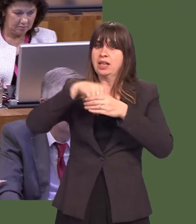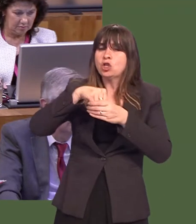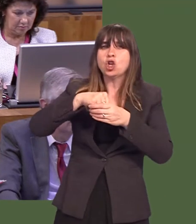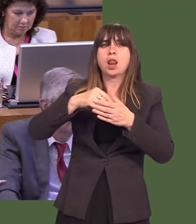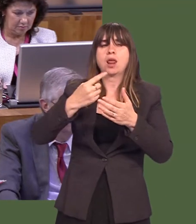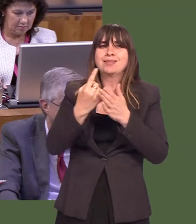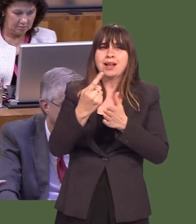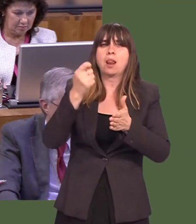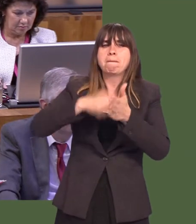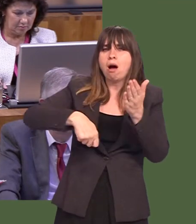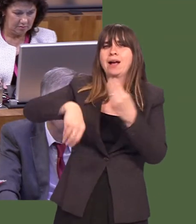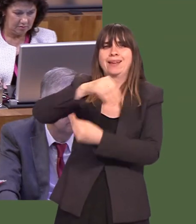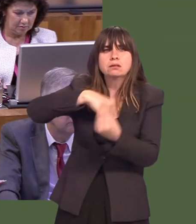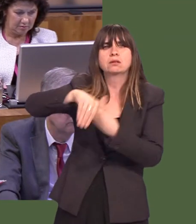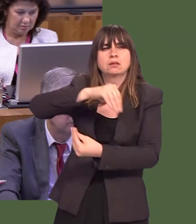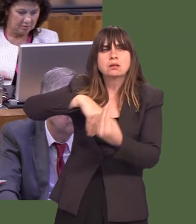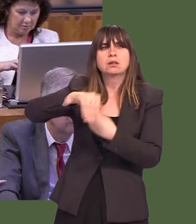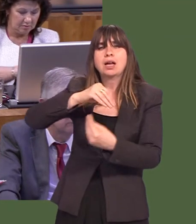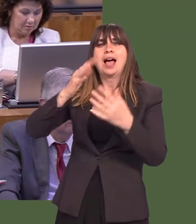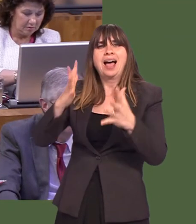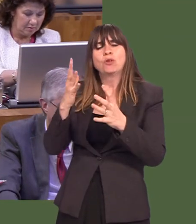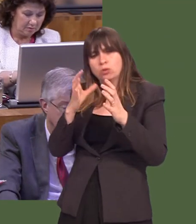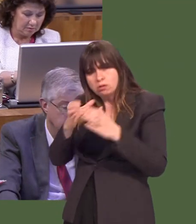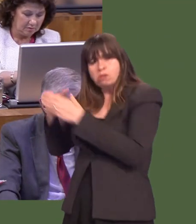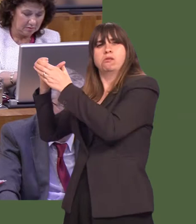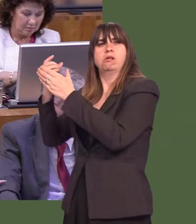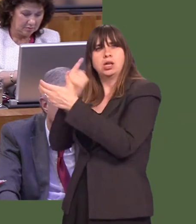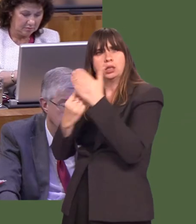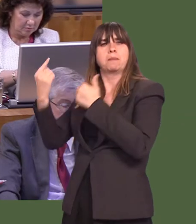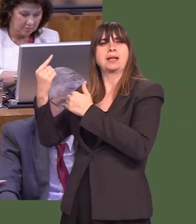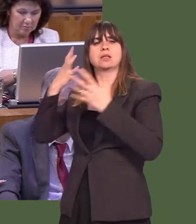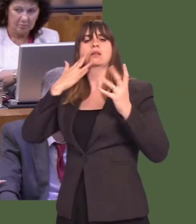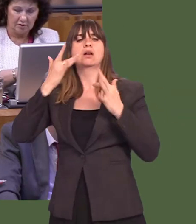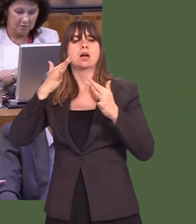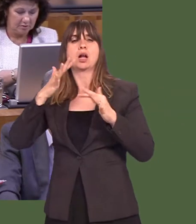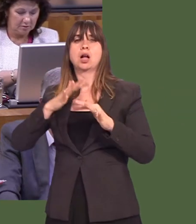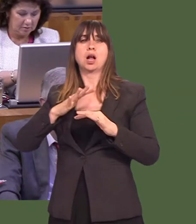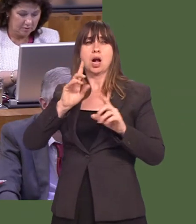single market, the rules have to be agreed and they have to be policed by an independent adjudication body, not by the UK Government.